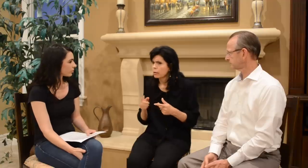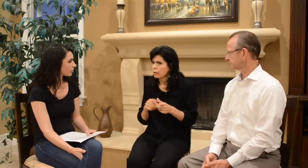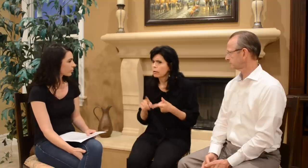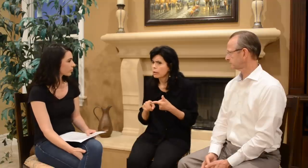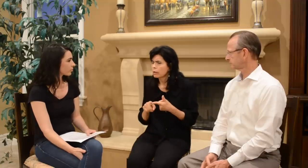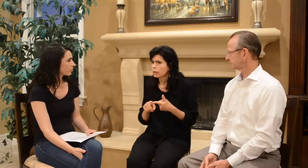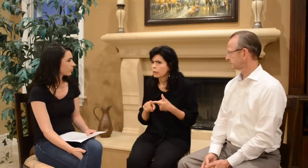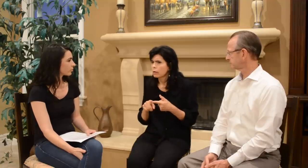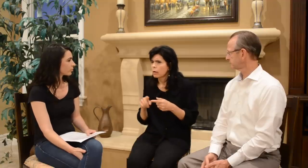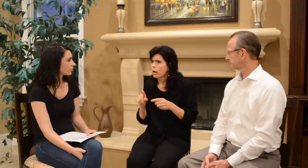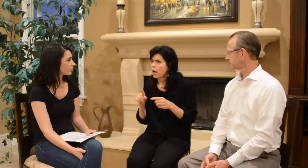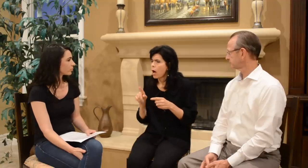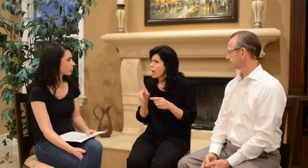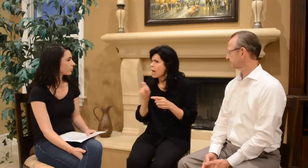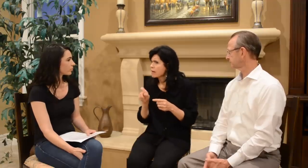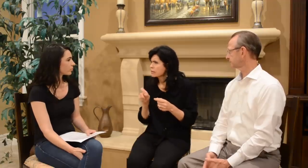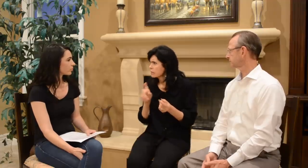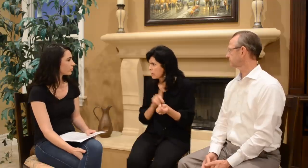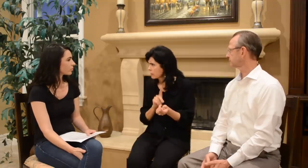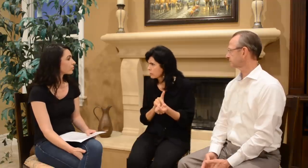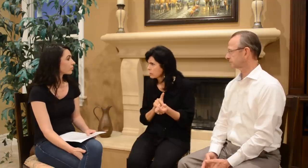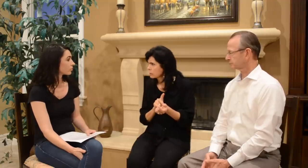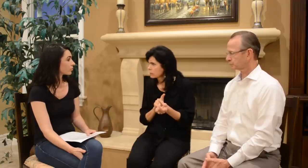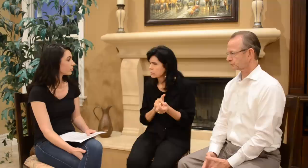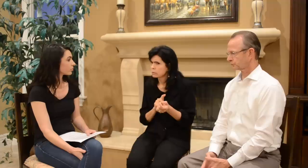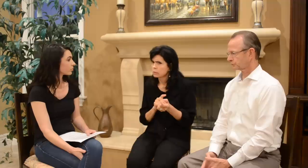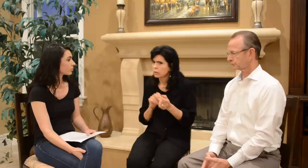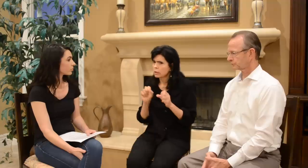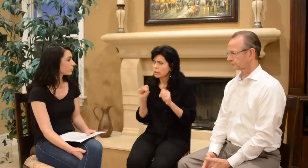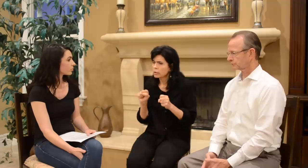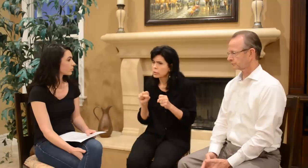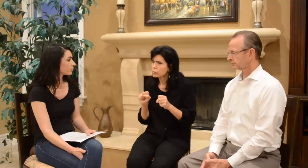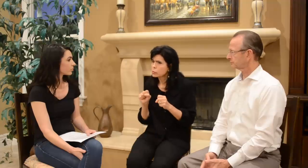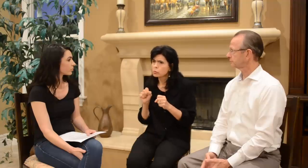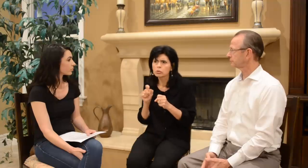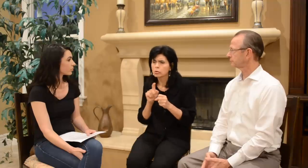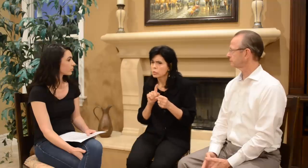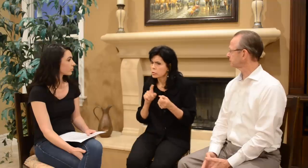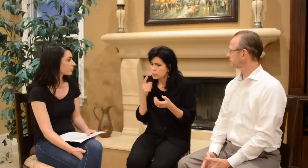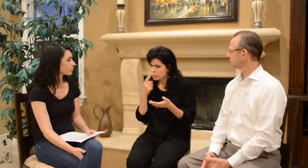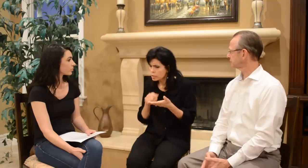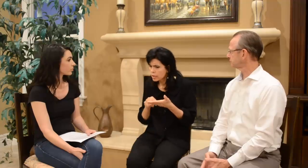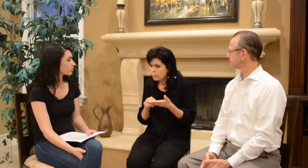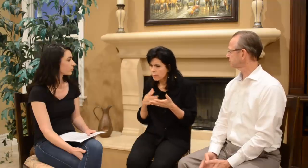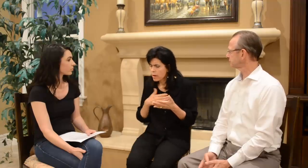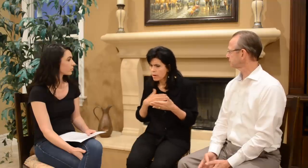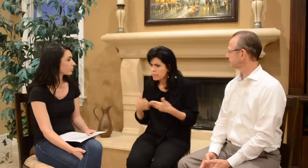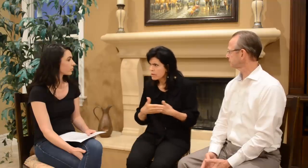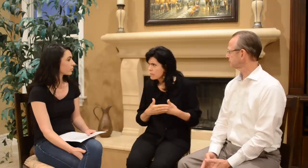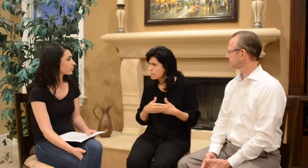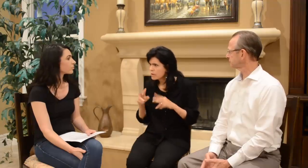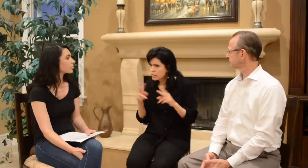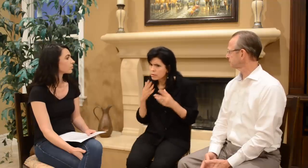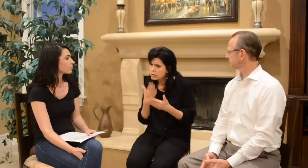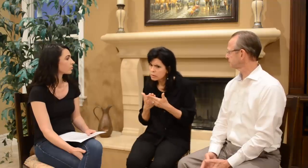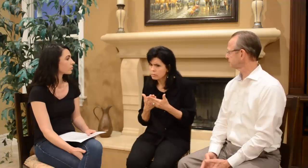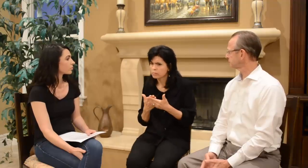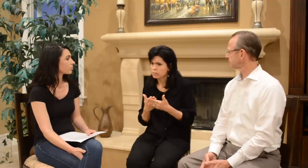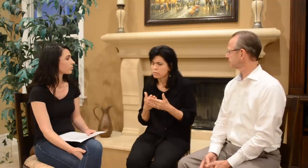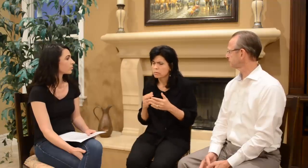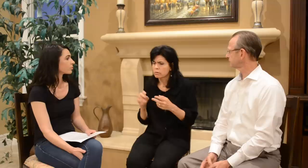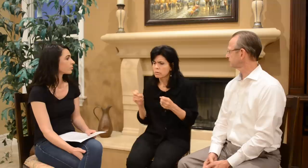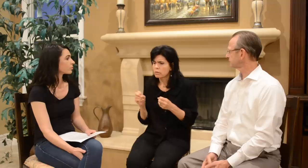Then I asked the doctor, can you check my baby very good?